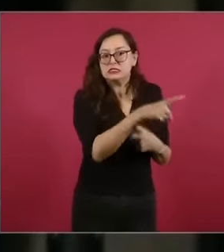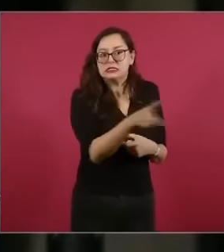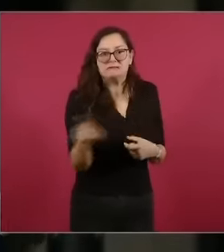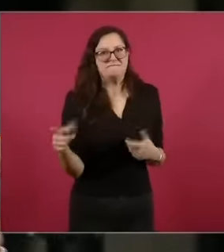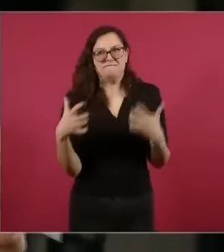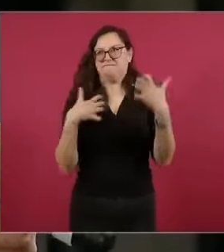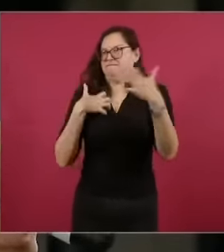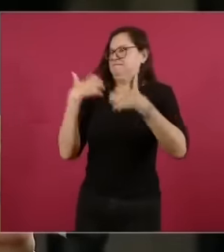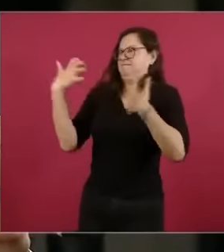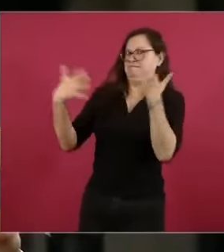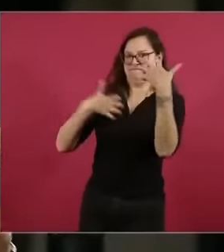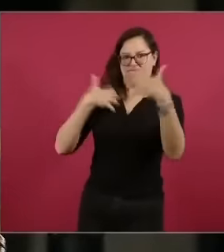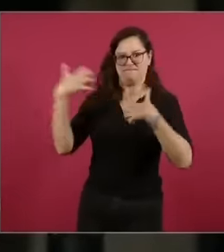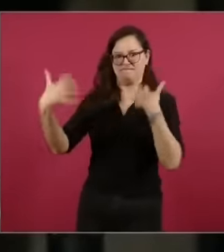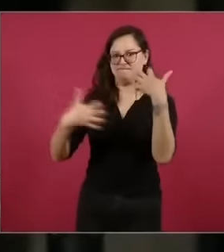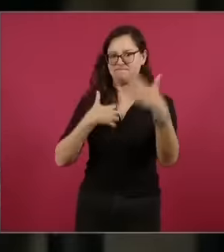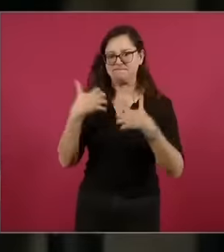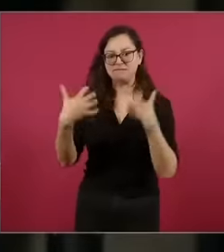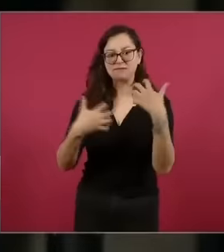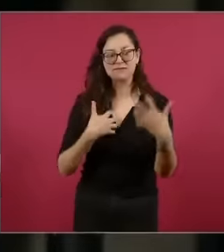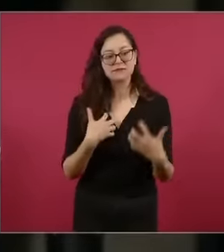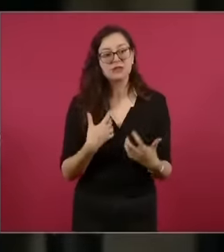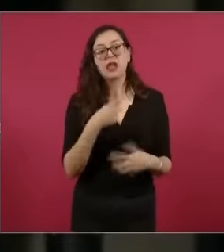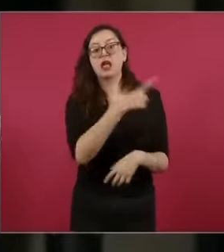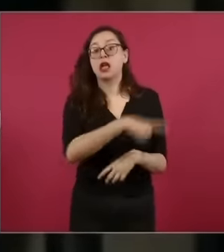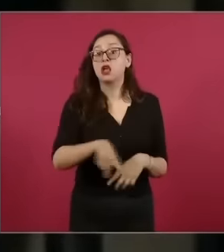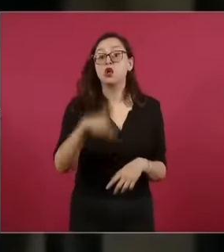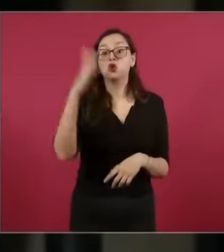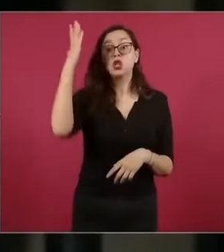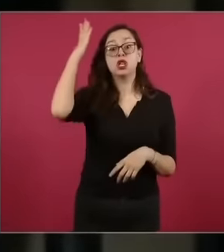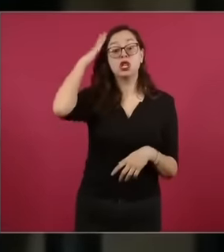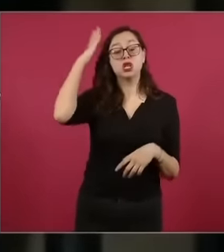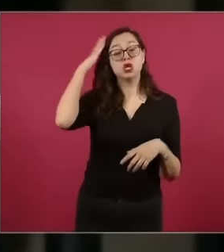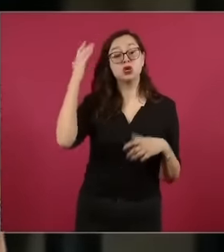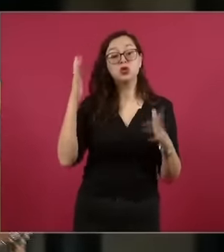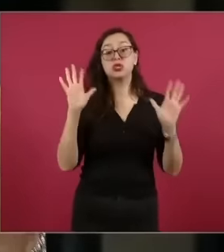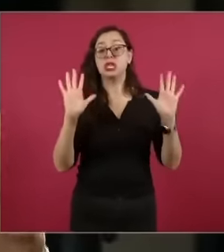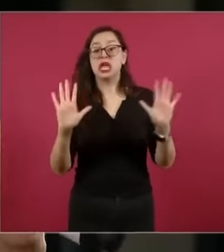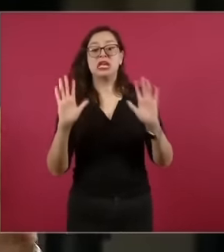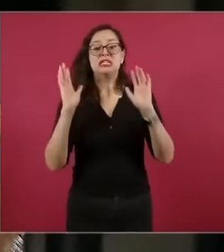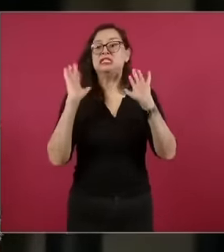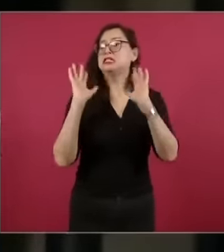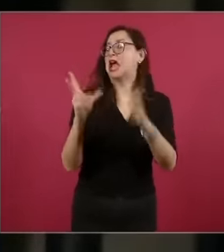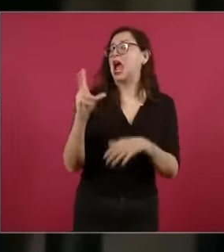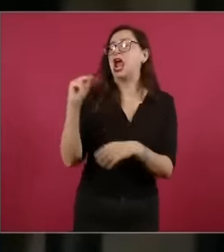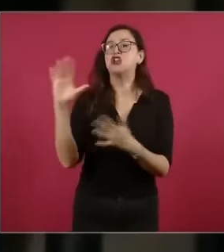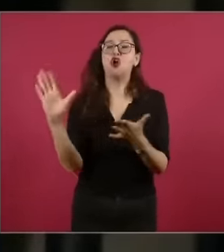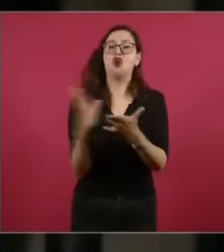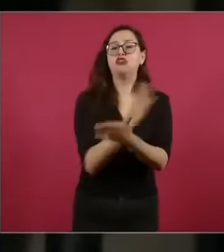the leaders of These marches and movements come out with the canvas of Basta division López divided us